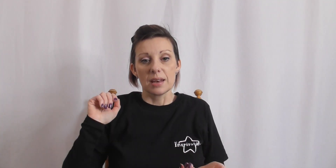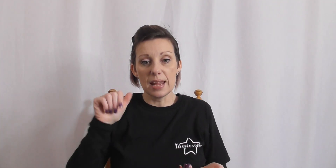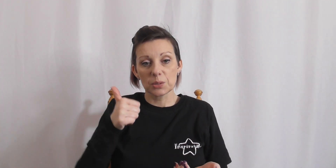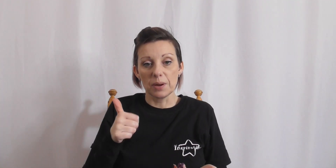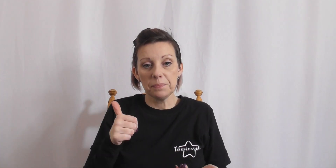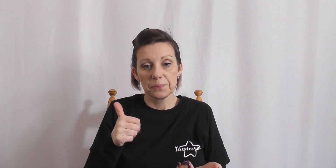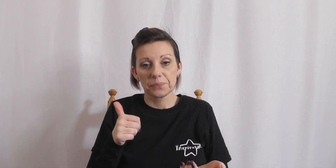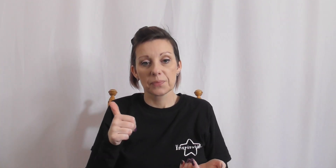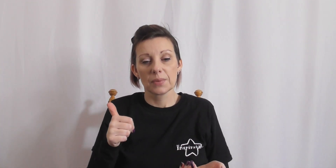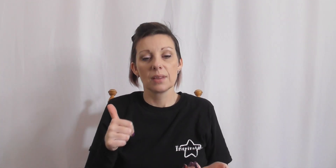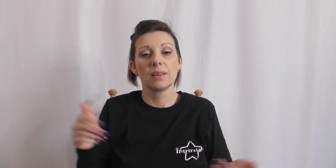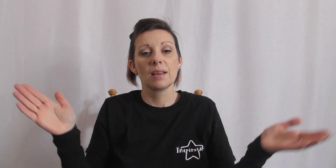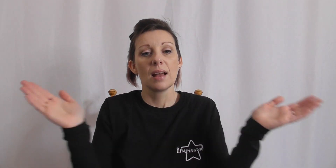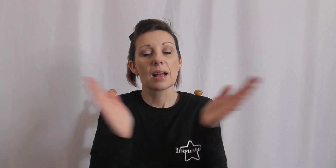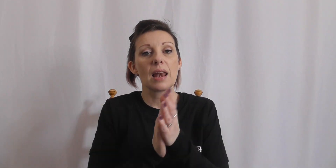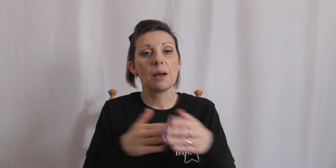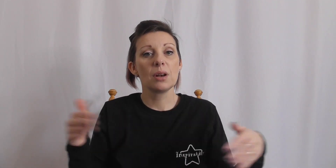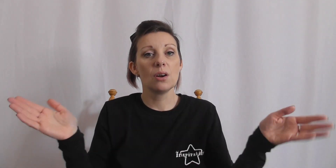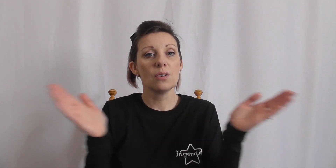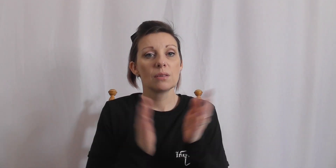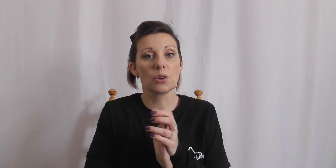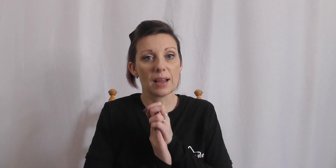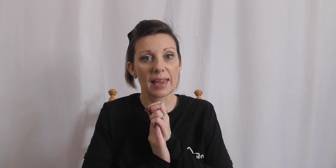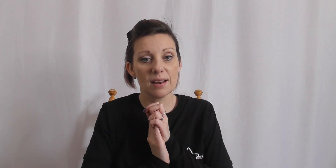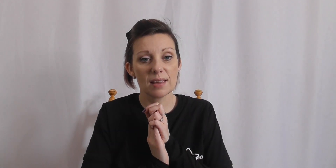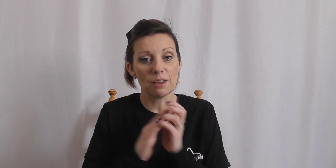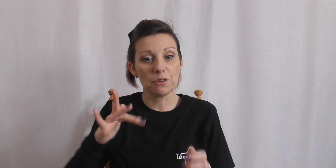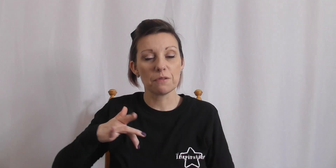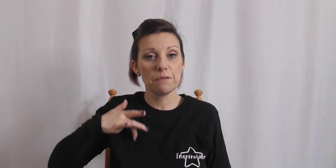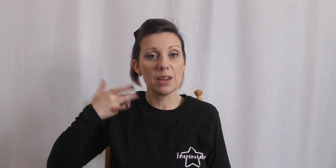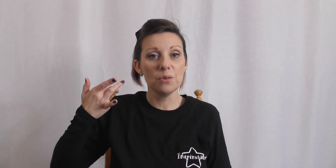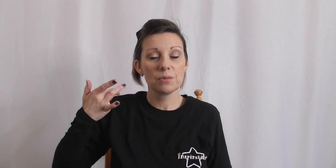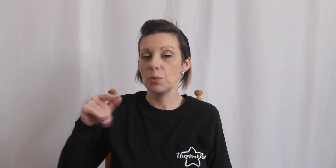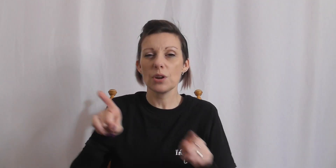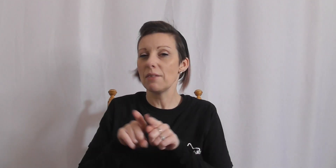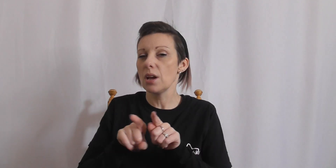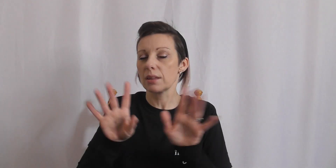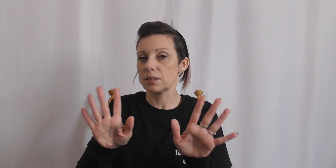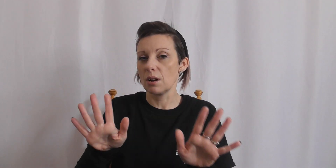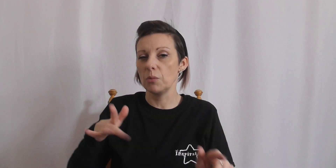Next one clap along, we've got that again, if you feel, now we're not gonna have like this time, we'll